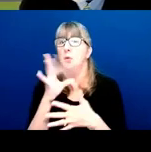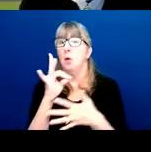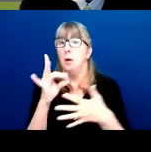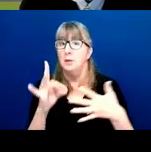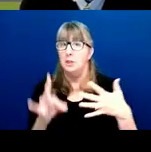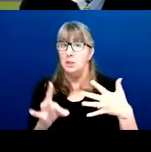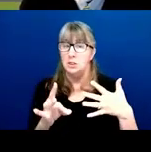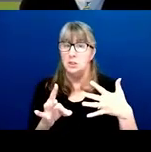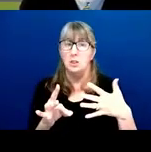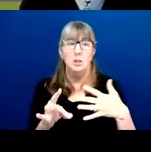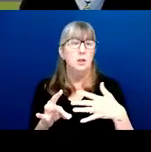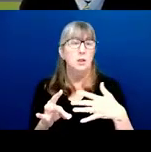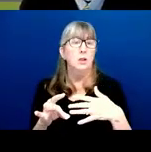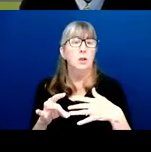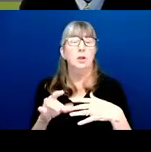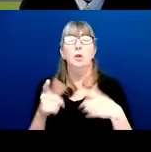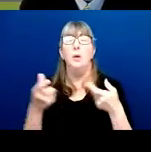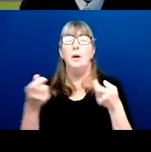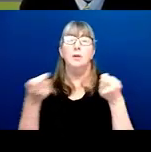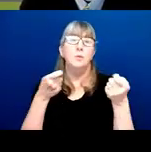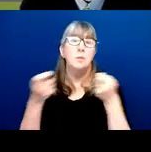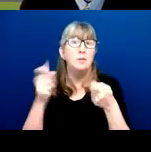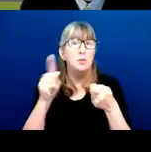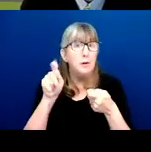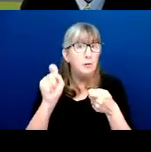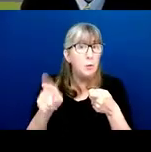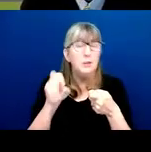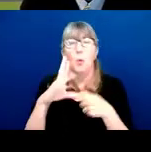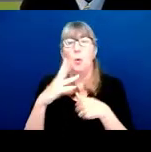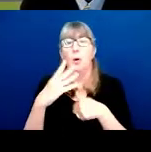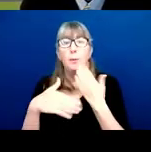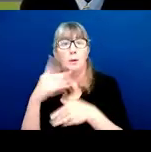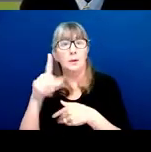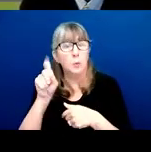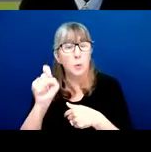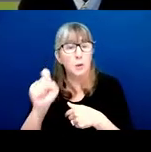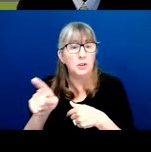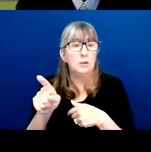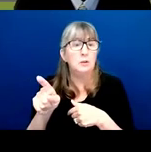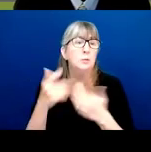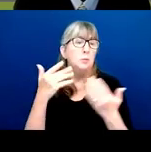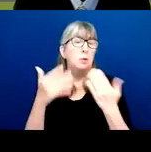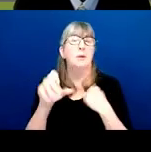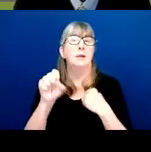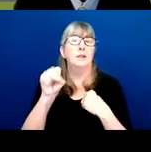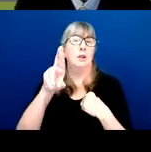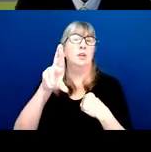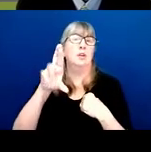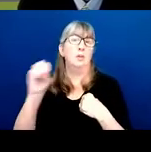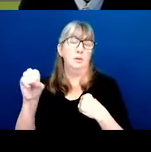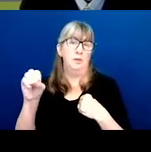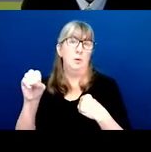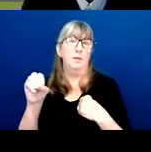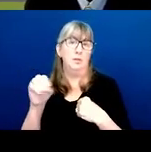If you have an administrative question or process question, probably your scientific review officer is going to be the better contact.